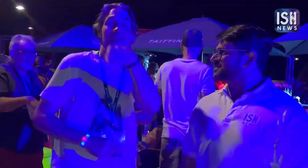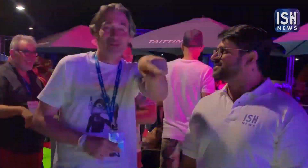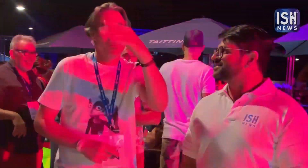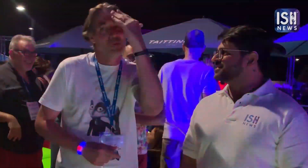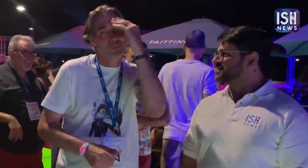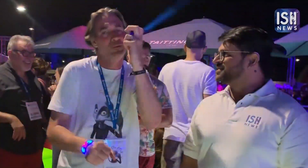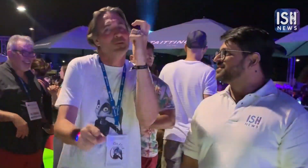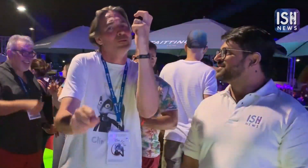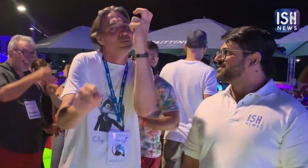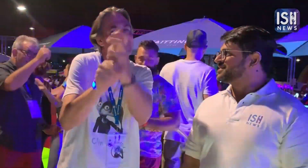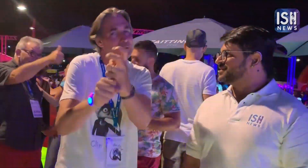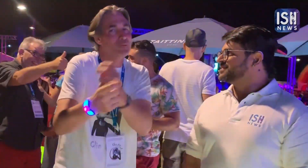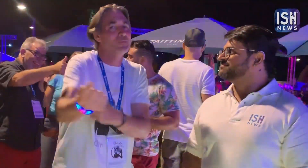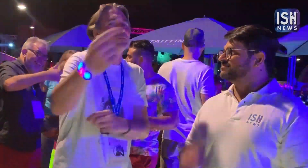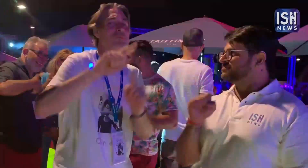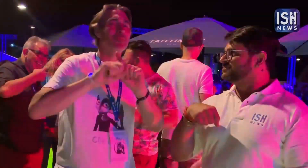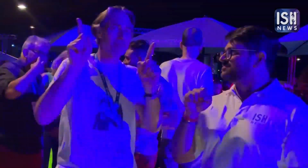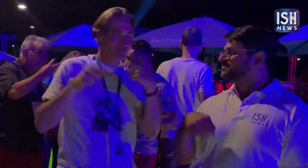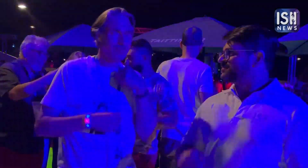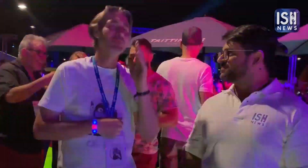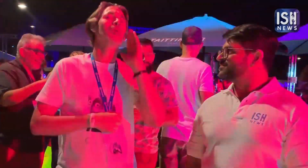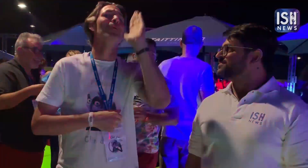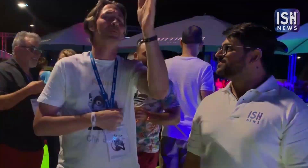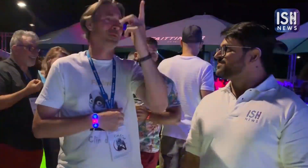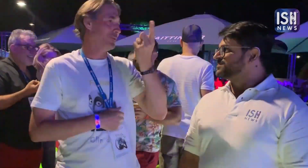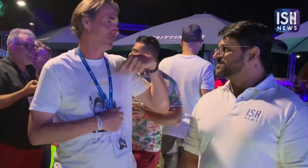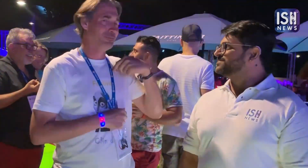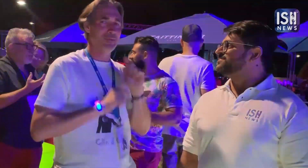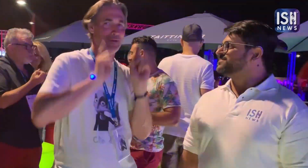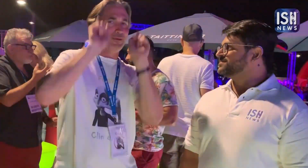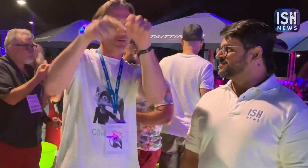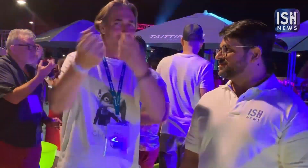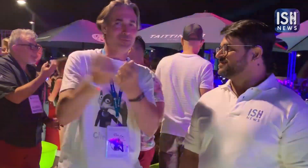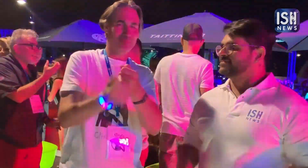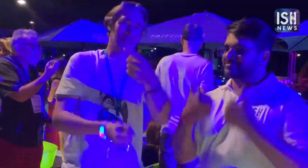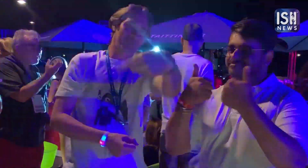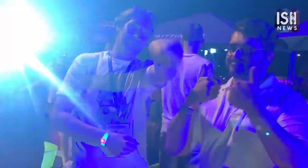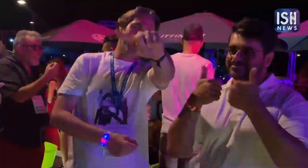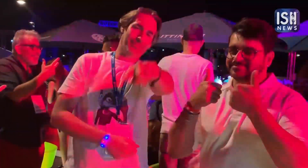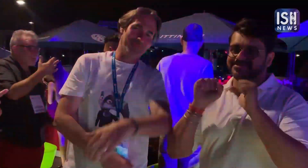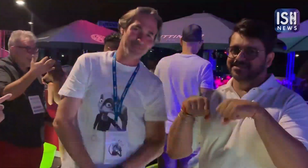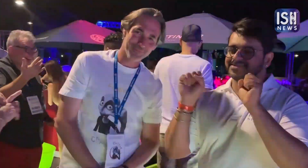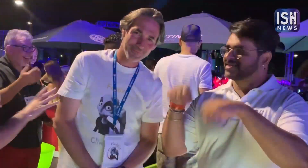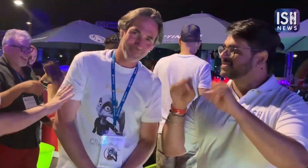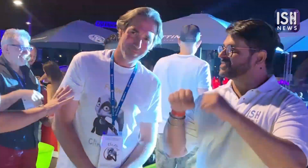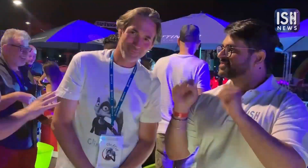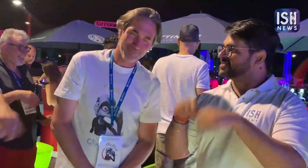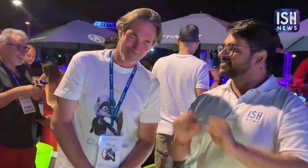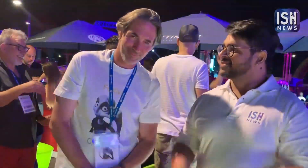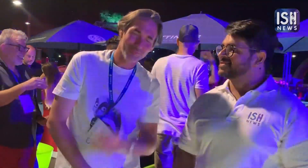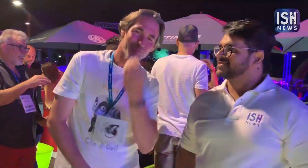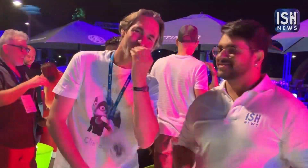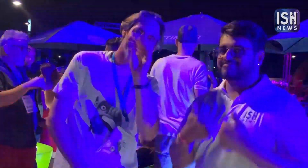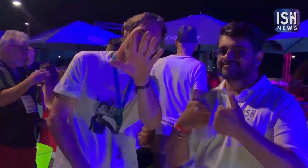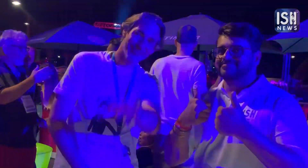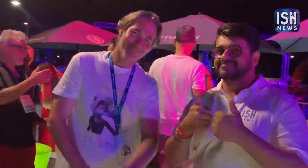I know many of you are trying hard to come here but don't worry! We all will come there to support you. Yes! Yes! My kisses to all!